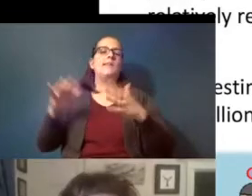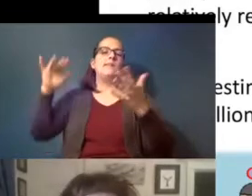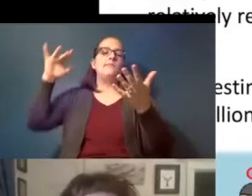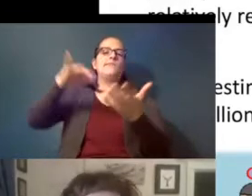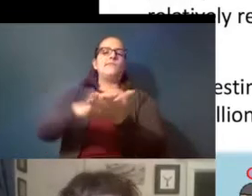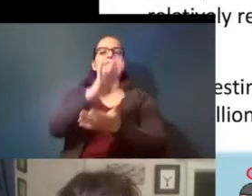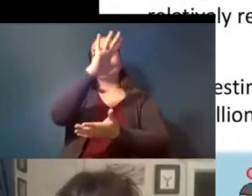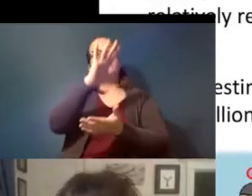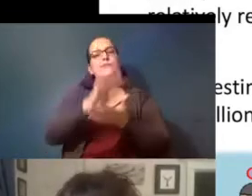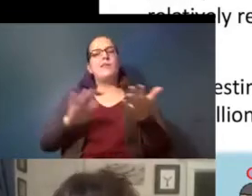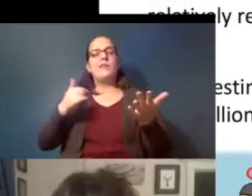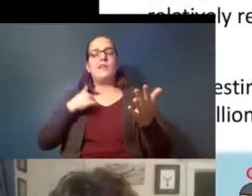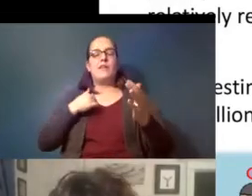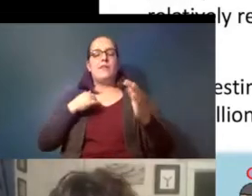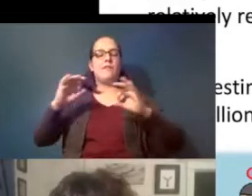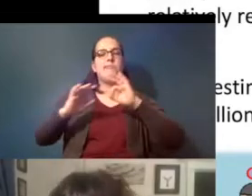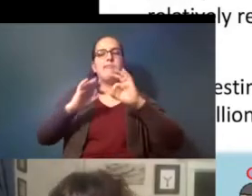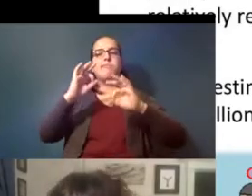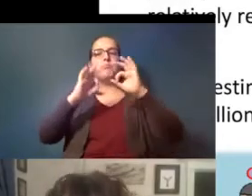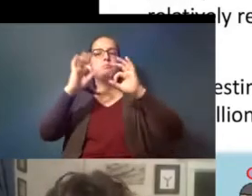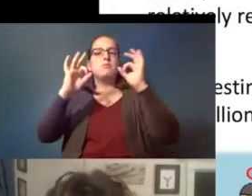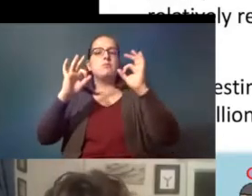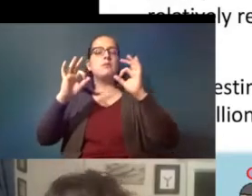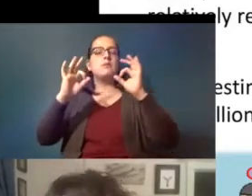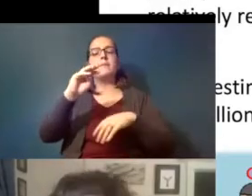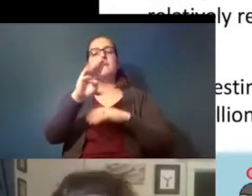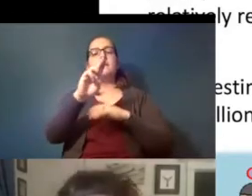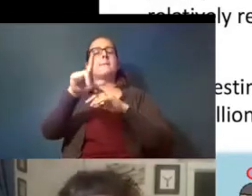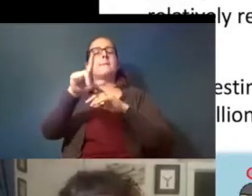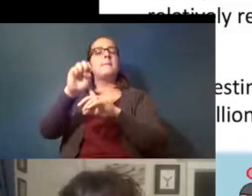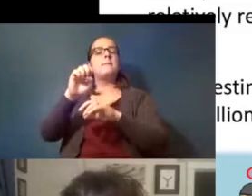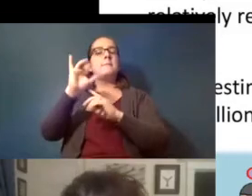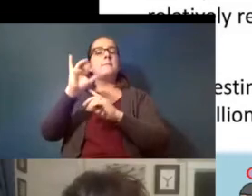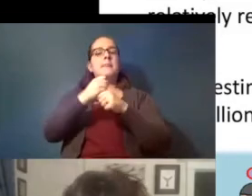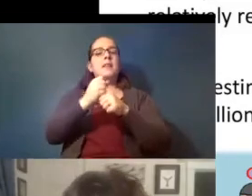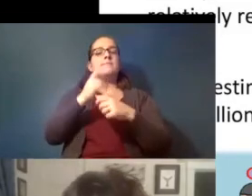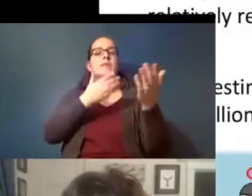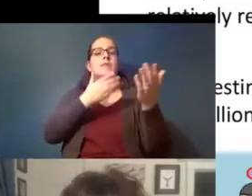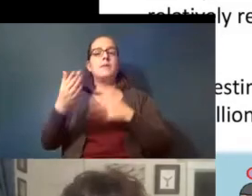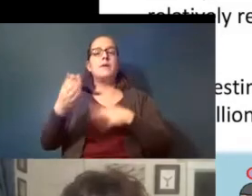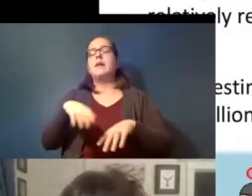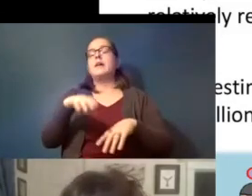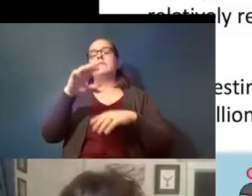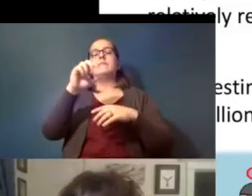there are bubbles that are produced that bring microplastics as well as air salt bacteria other